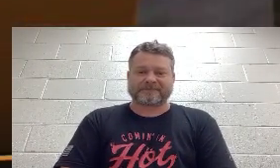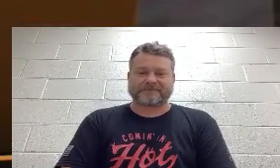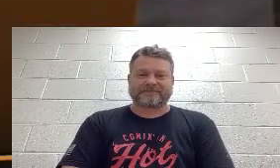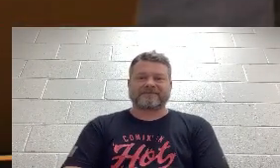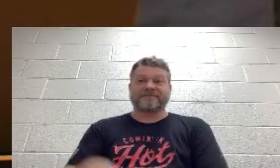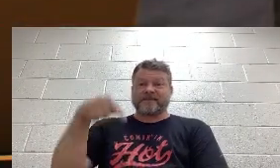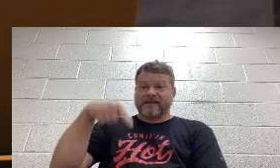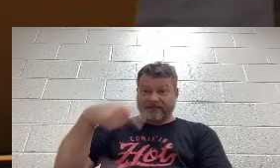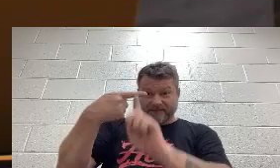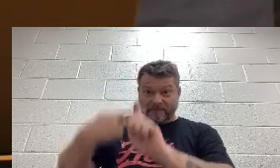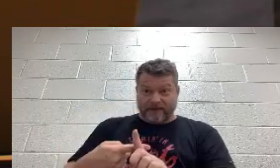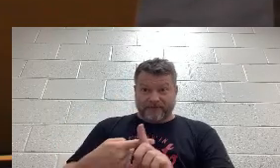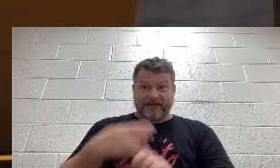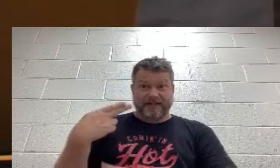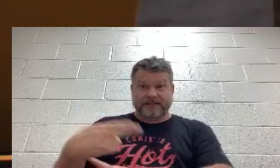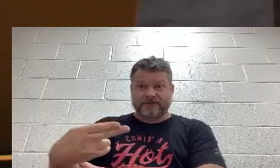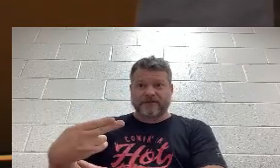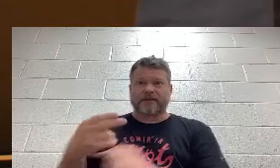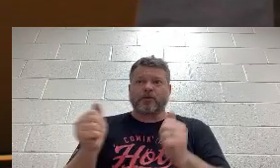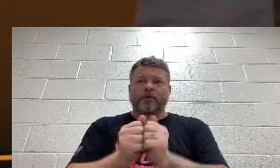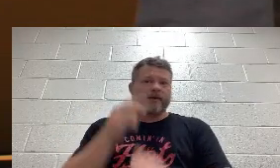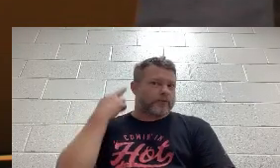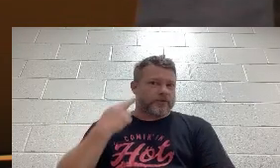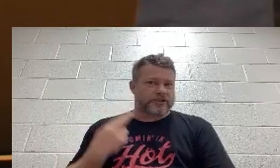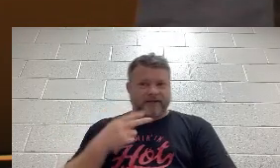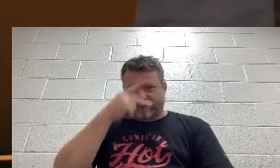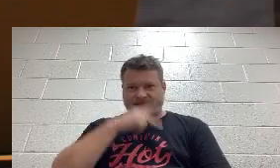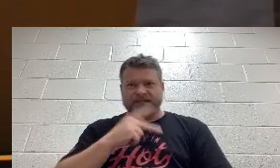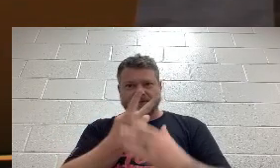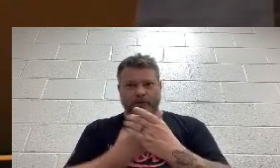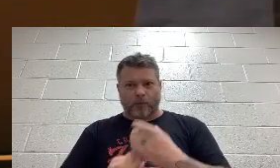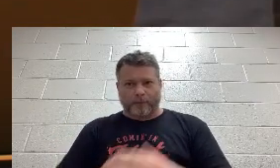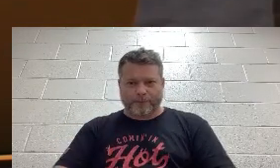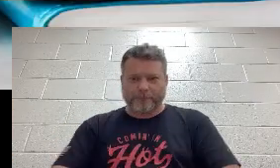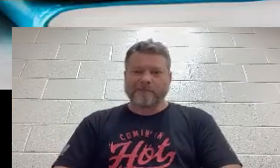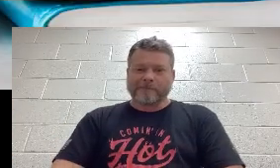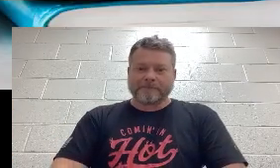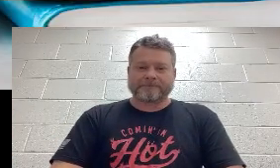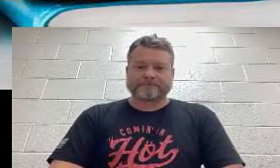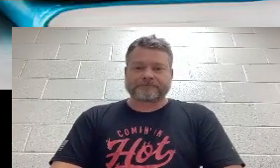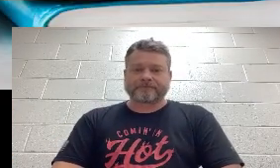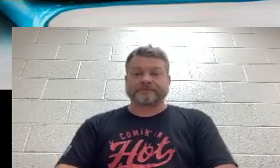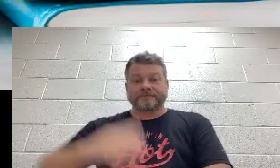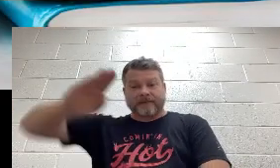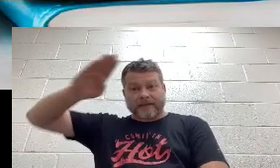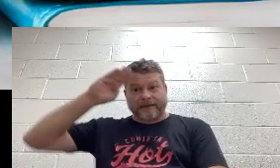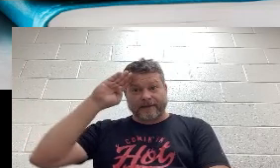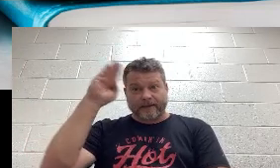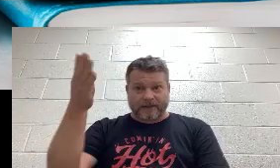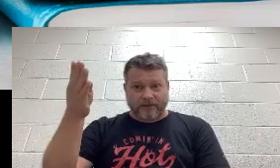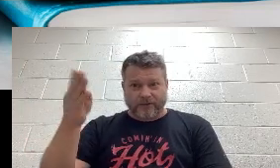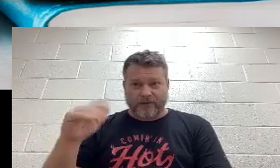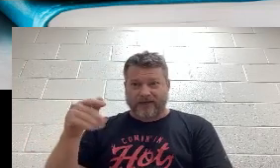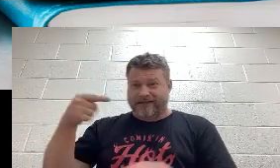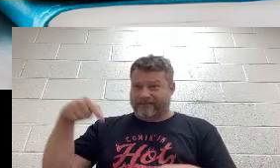Here's this month in history with Rachelle and Phaenix. Hello and welcome to this month in